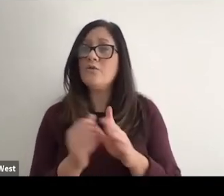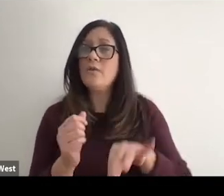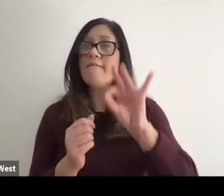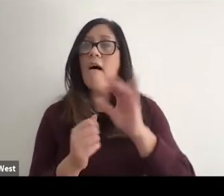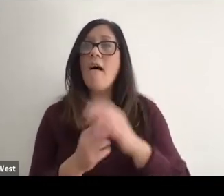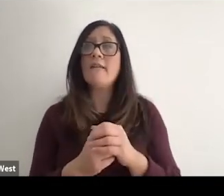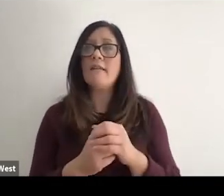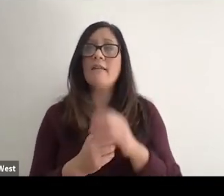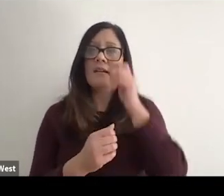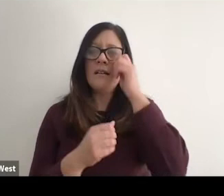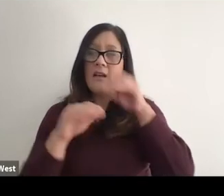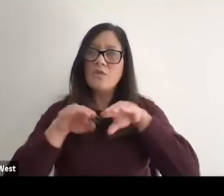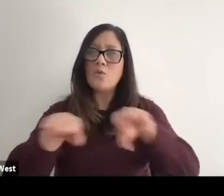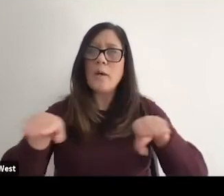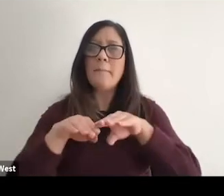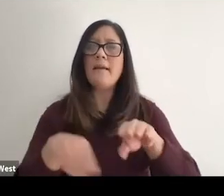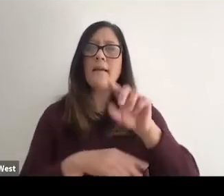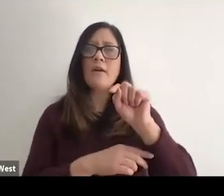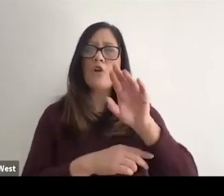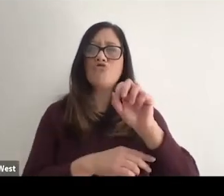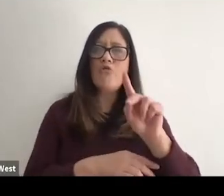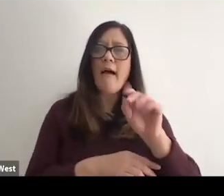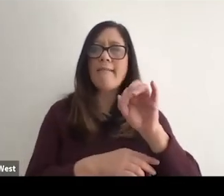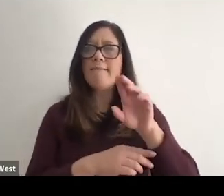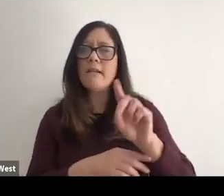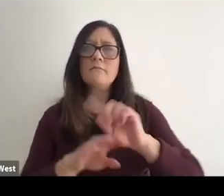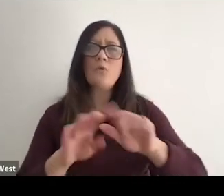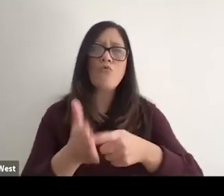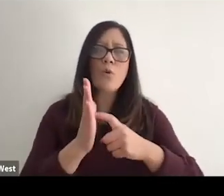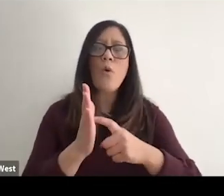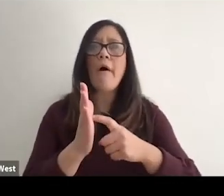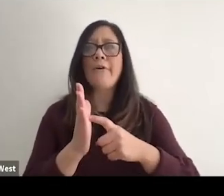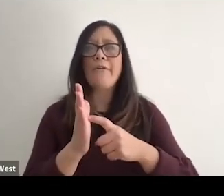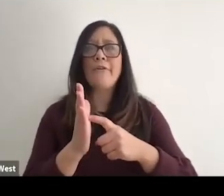and field or swimming where you don't need a lot of you know. Expensive equipment and you can